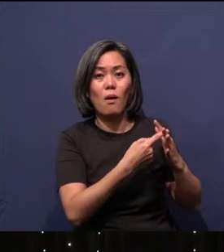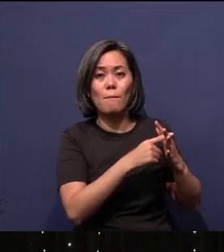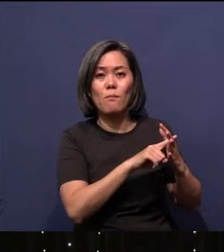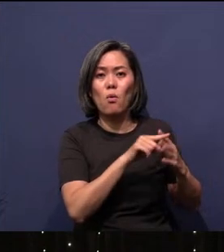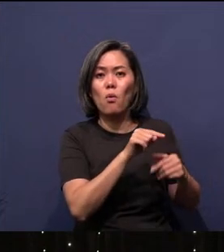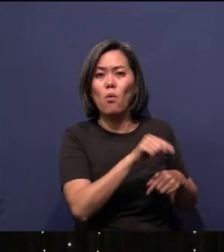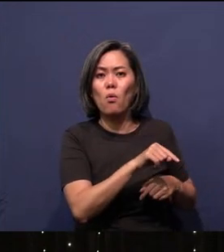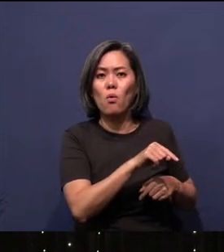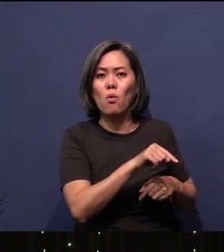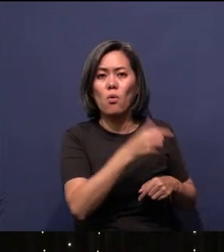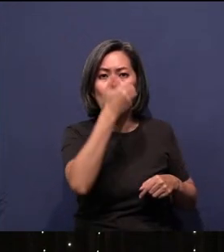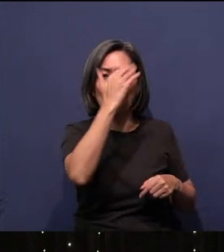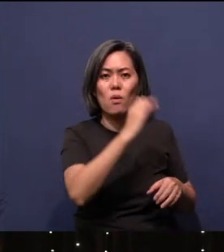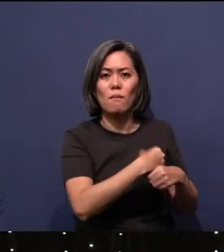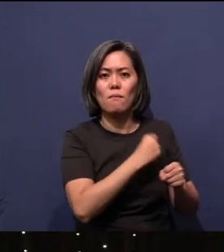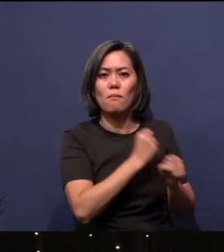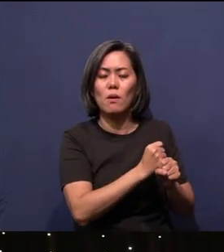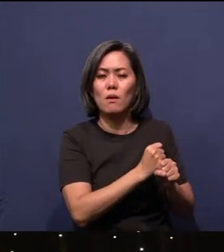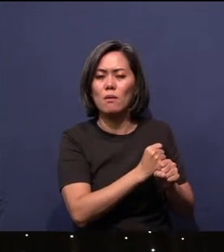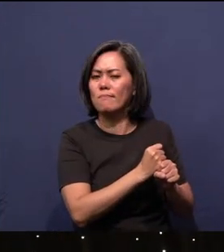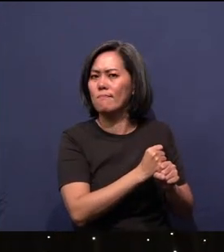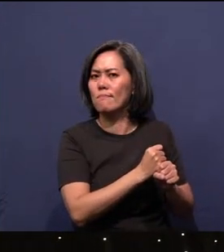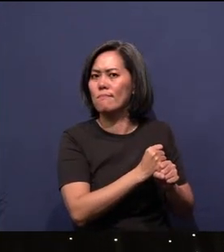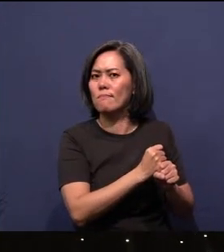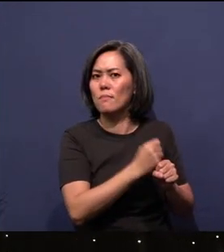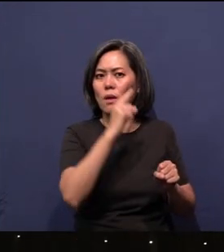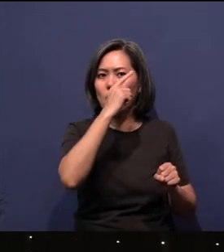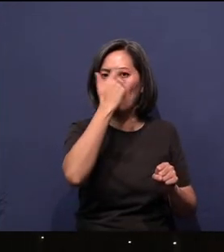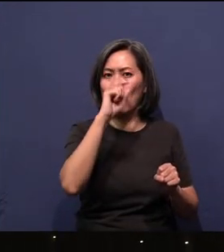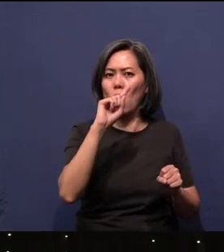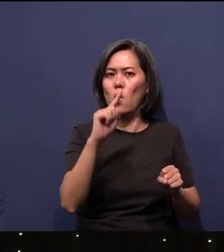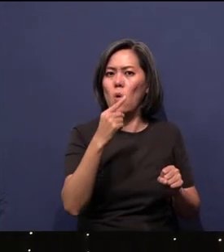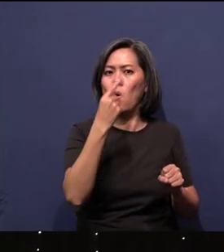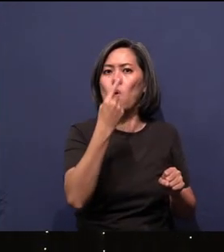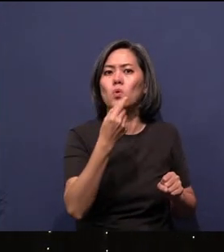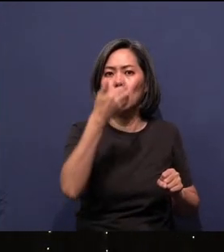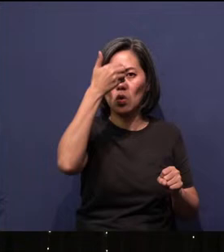created, because only God can create from nothing.